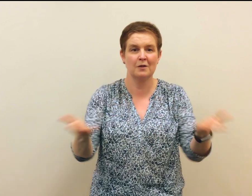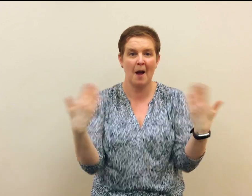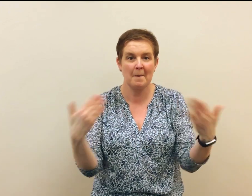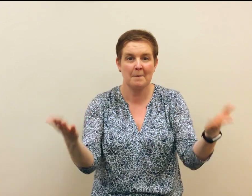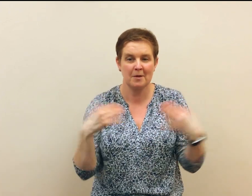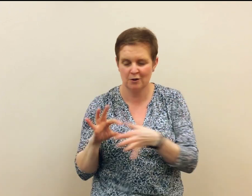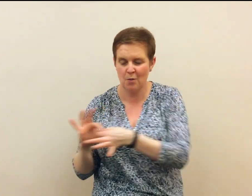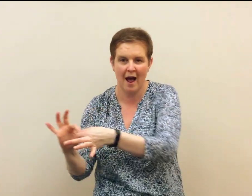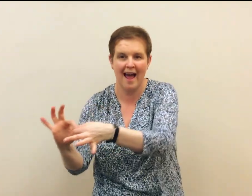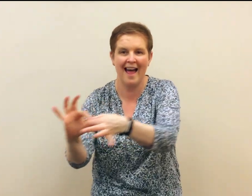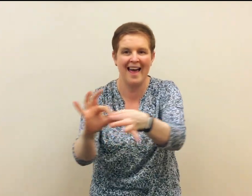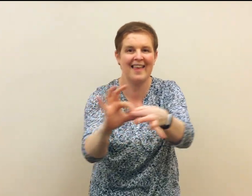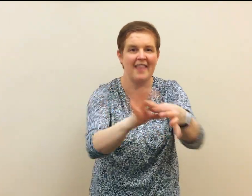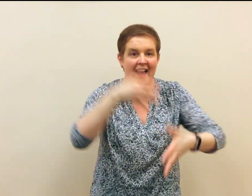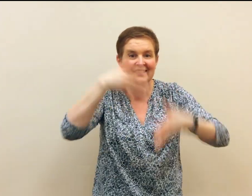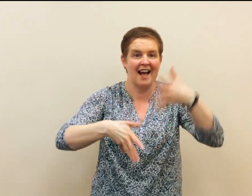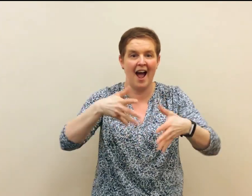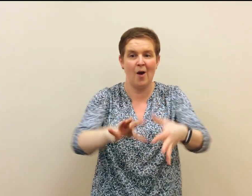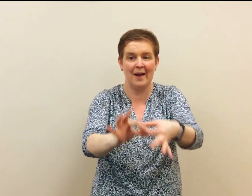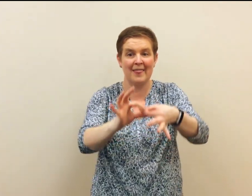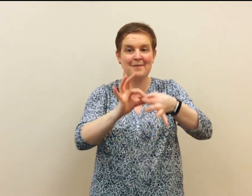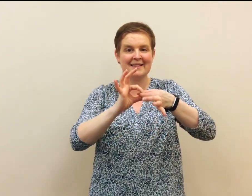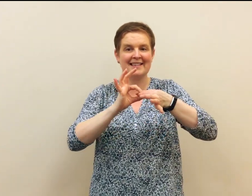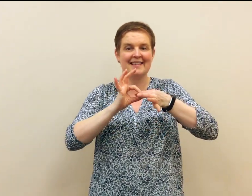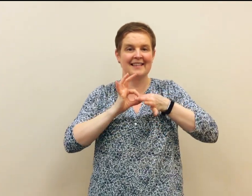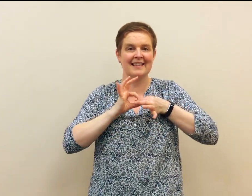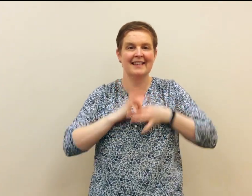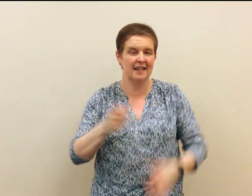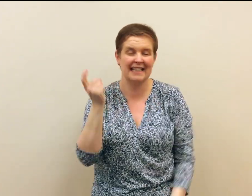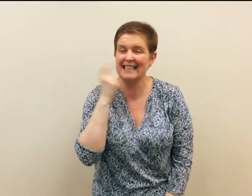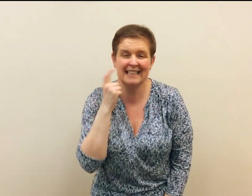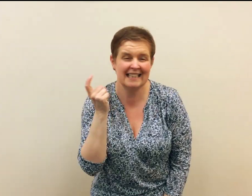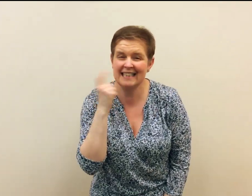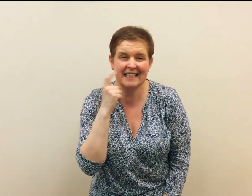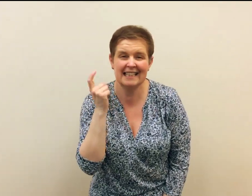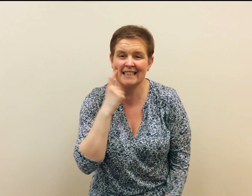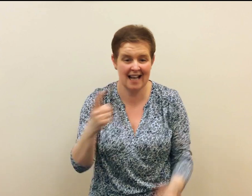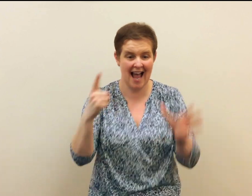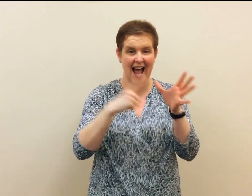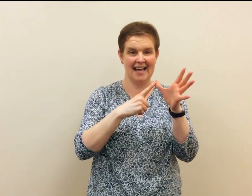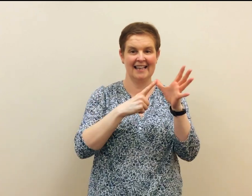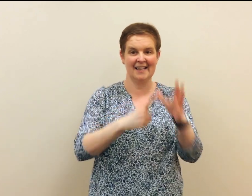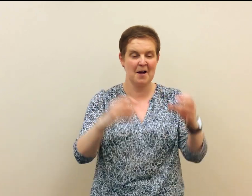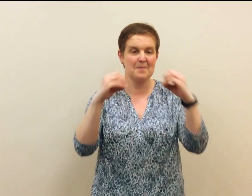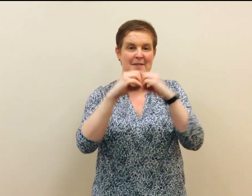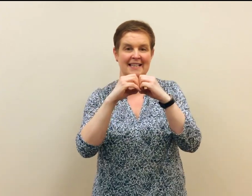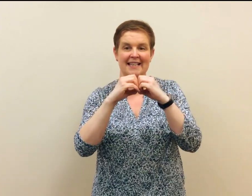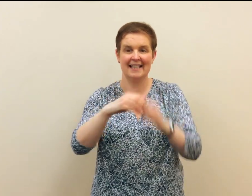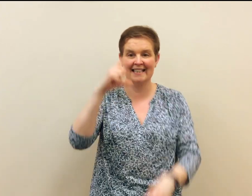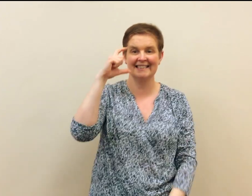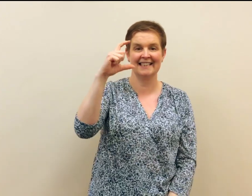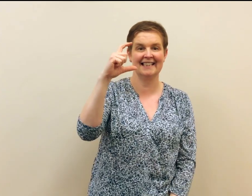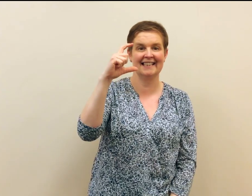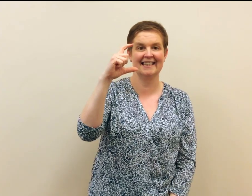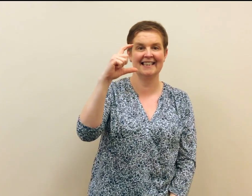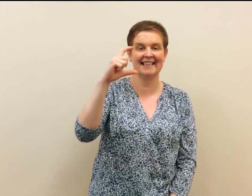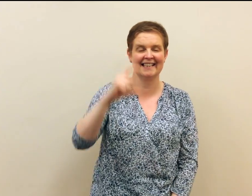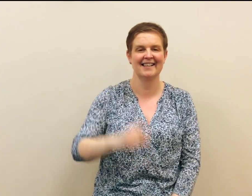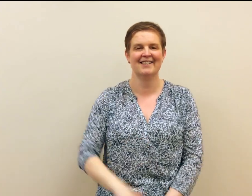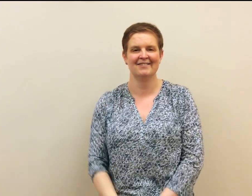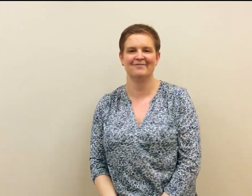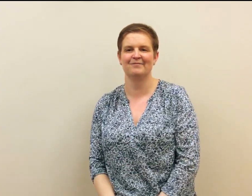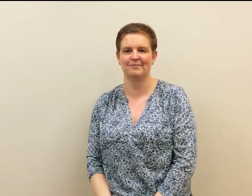Come together sign with me It's easy like ABC